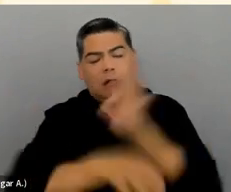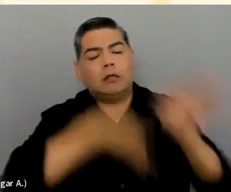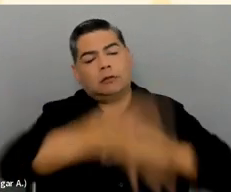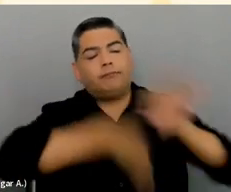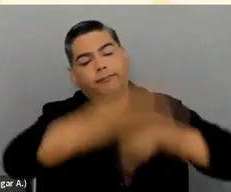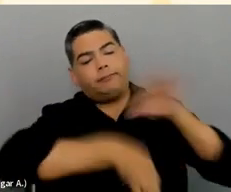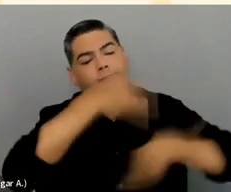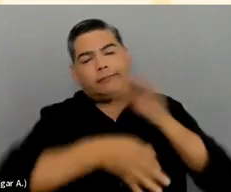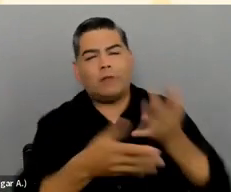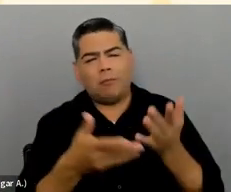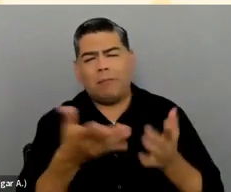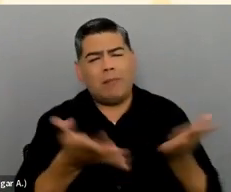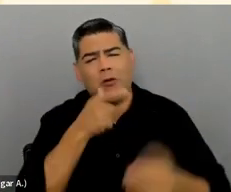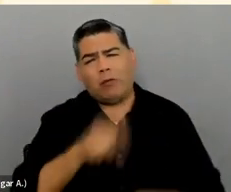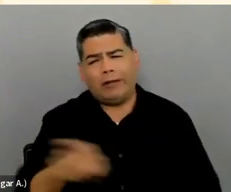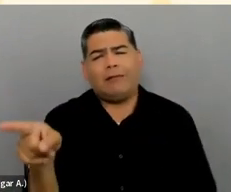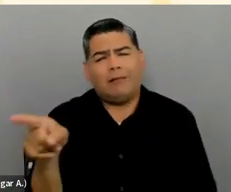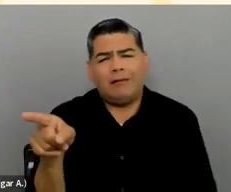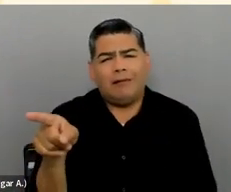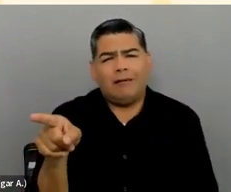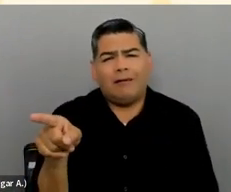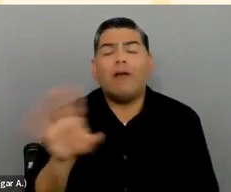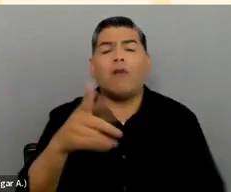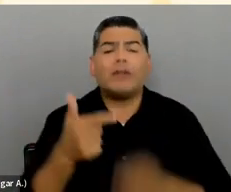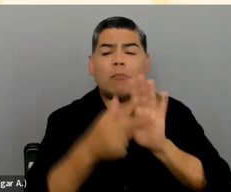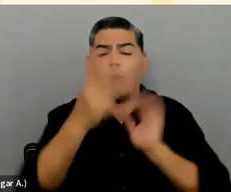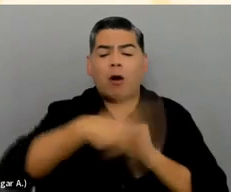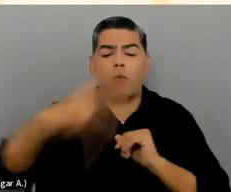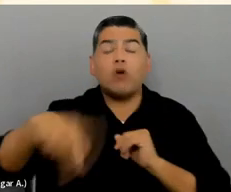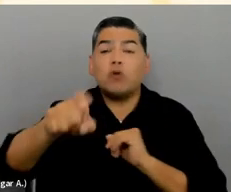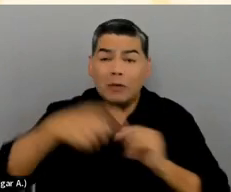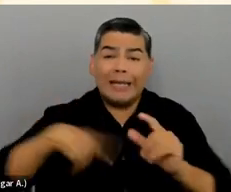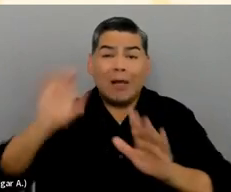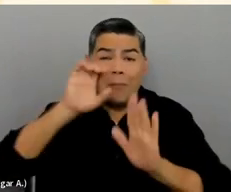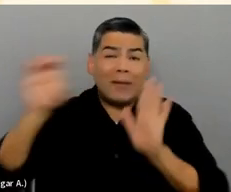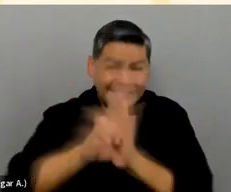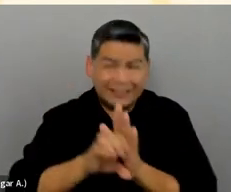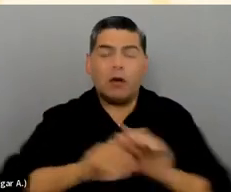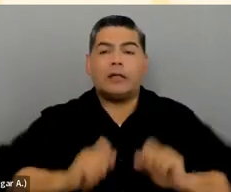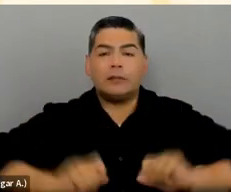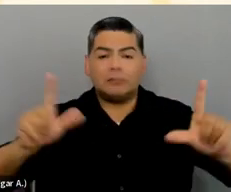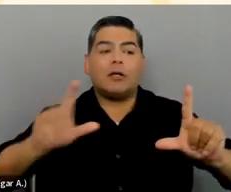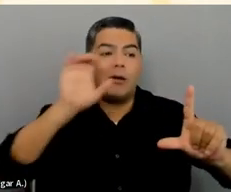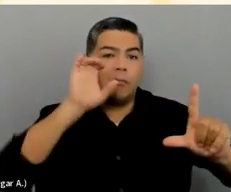Same thing with PowerPoints. Do you really need an image on every slide? If that slide doesn't need an image, don't stick something in there